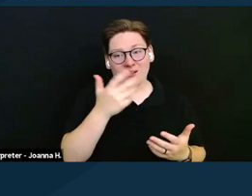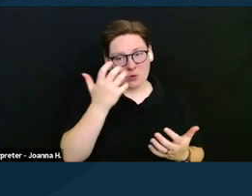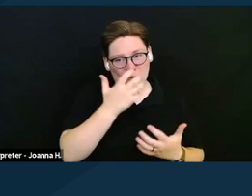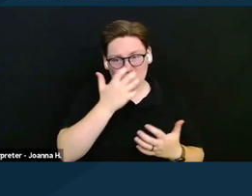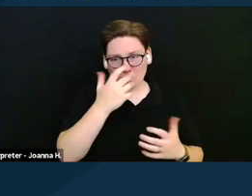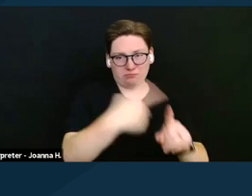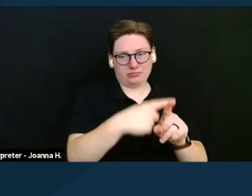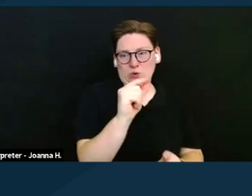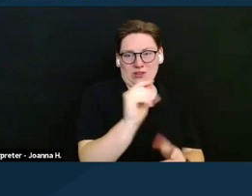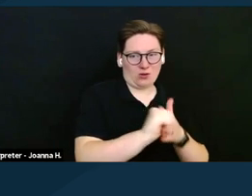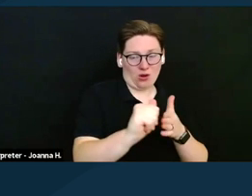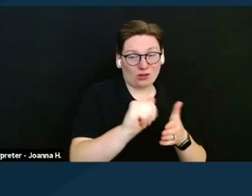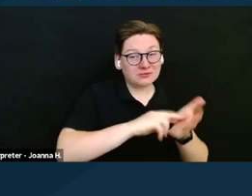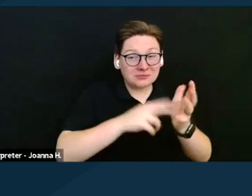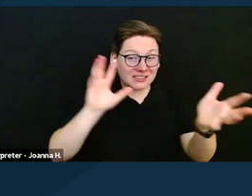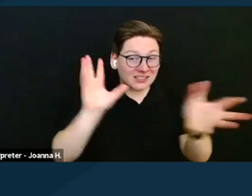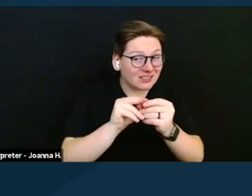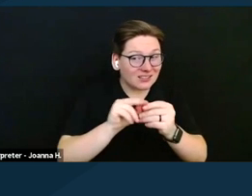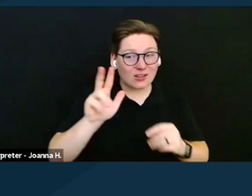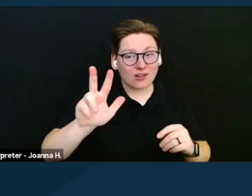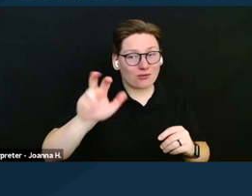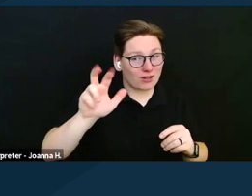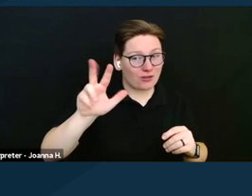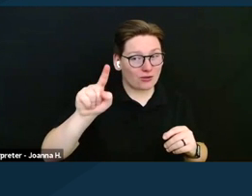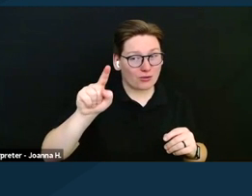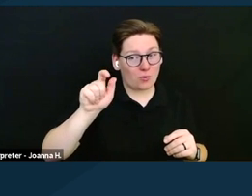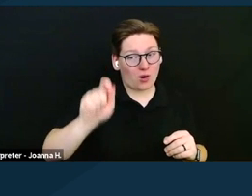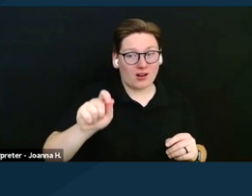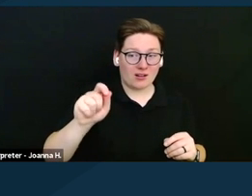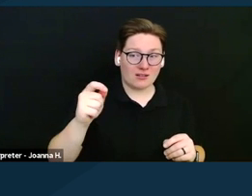of $331.19 and 2024